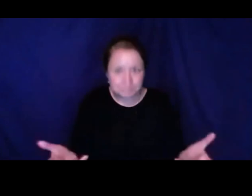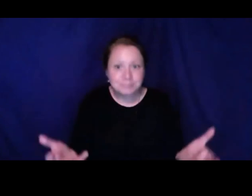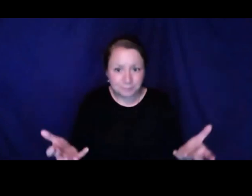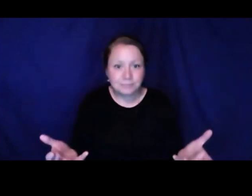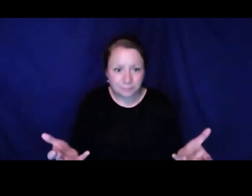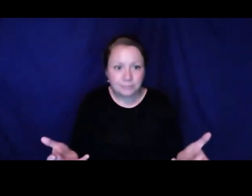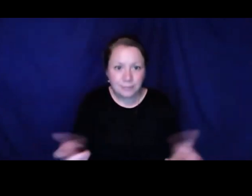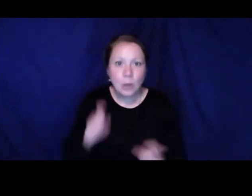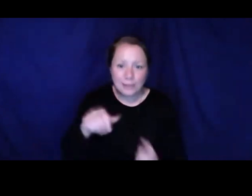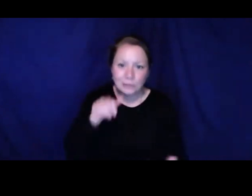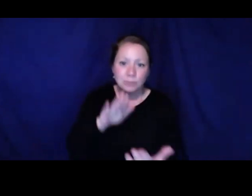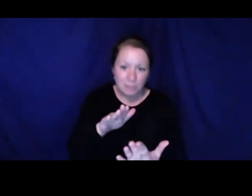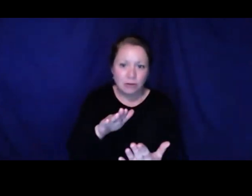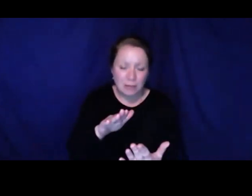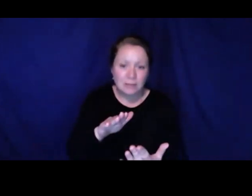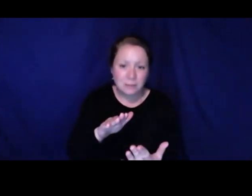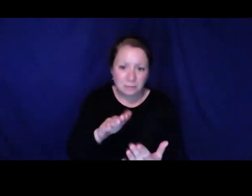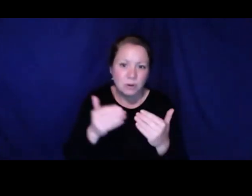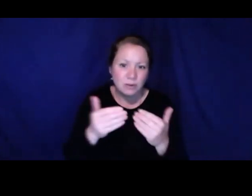the disability community. There is not just one issue. There is